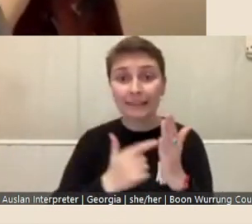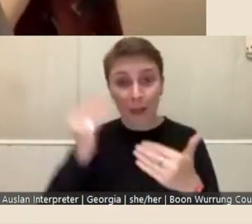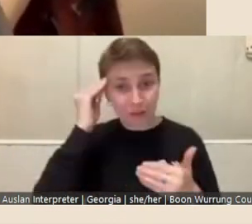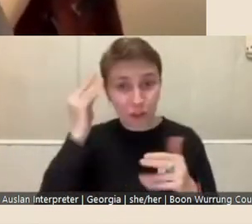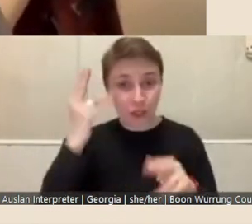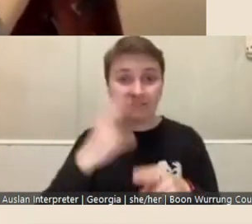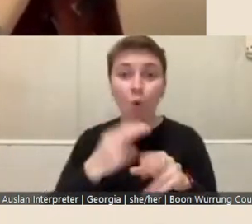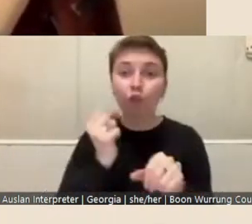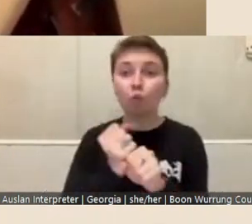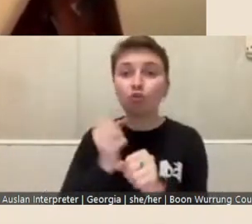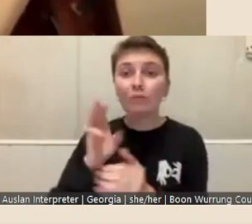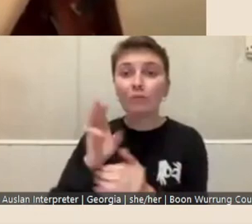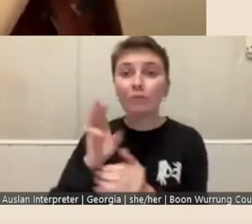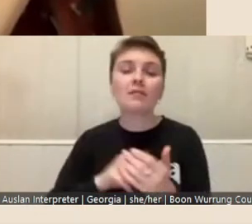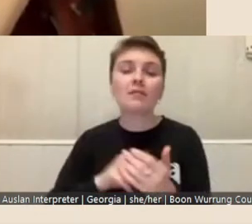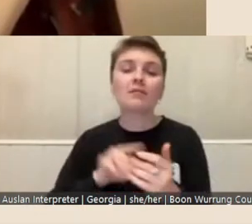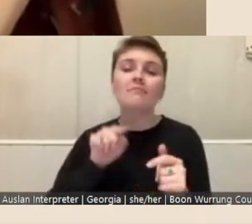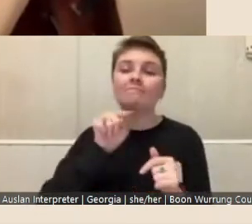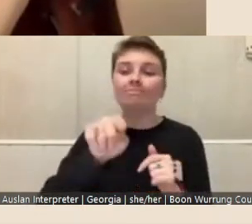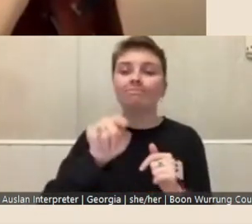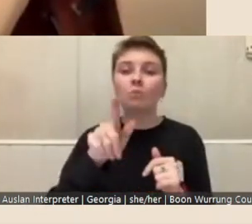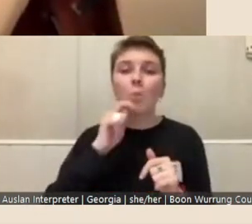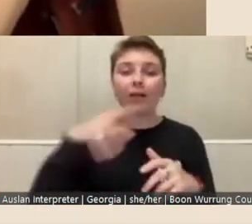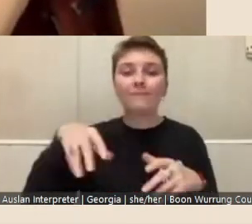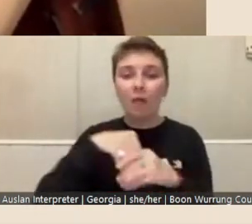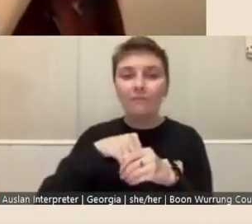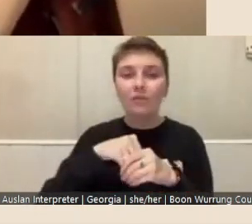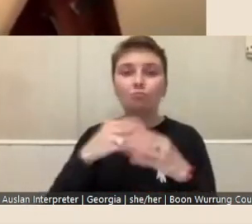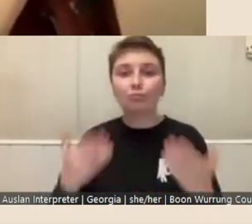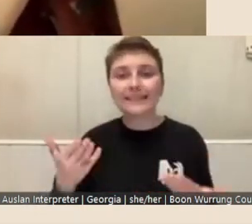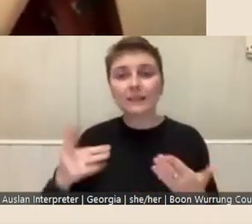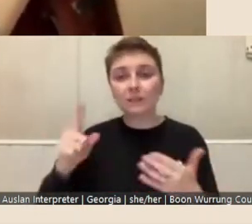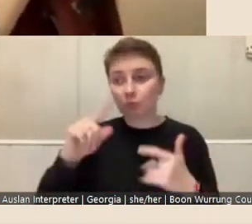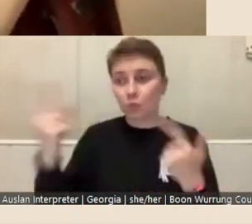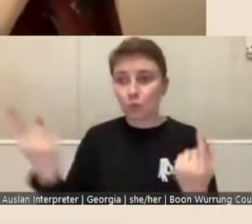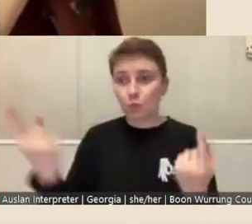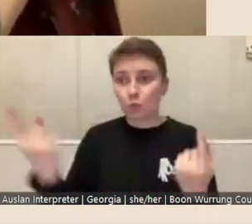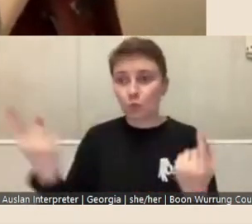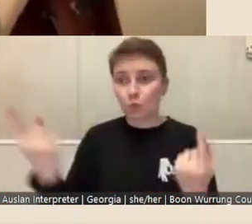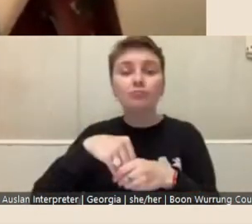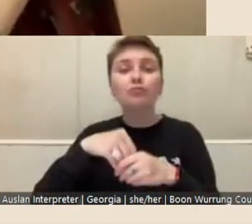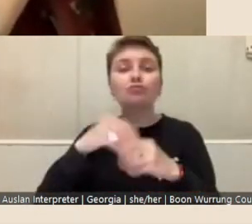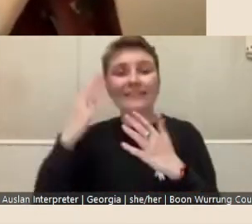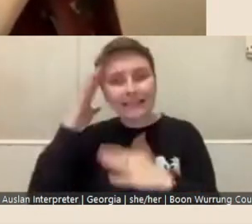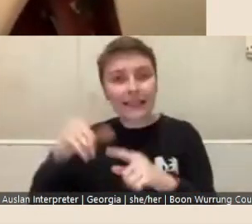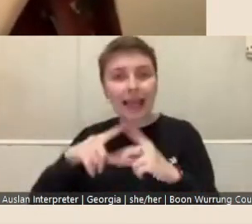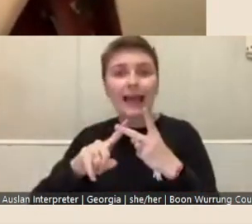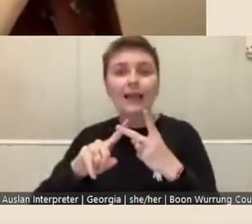for the Baldessin Press and Studio Residencies, and for the Redmond Barry Fellowship, will include external